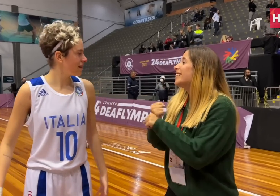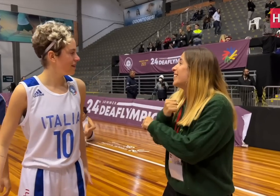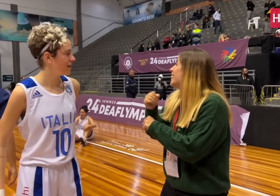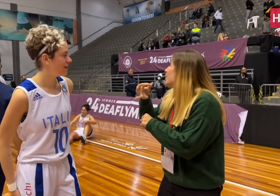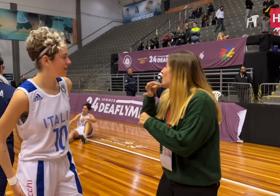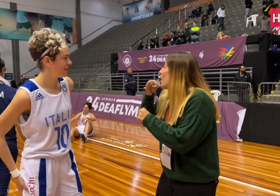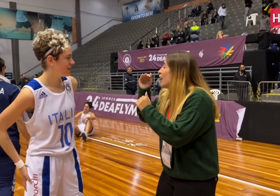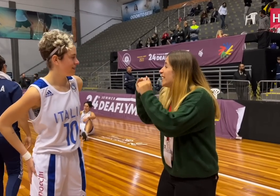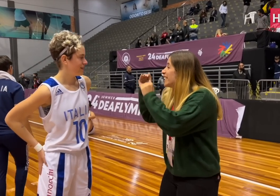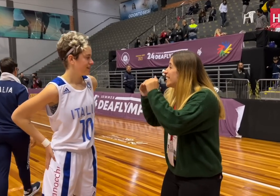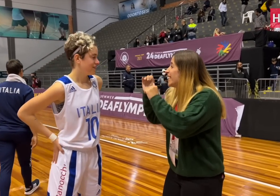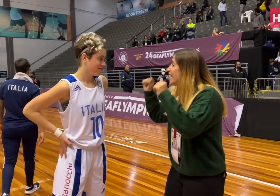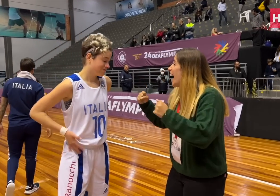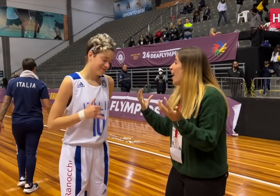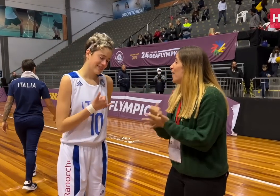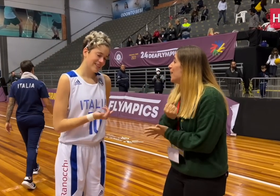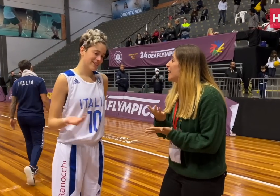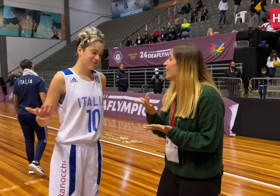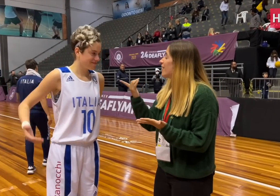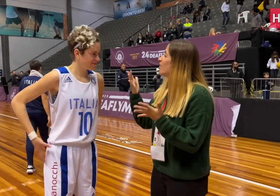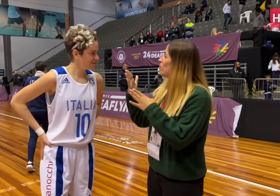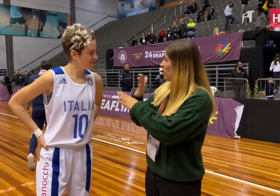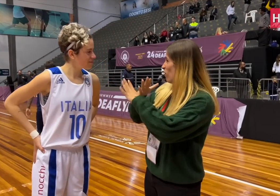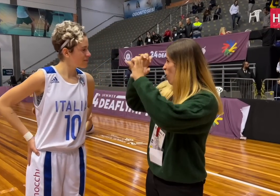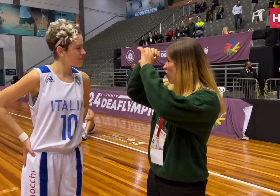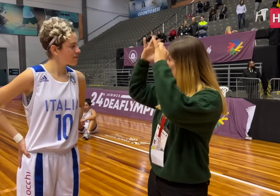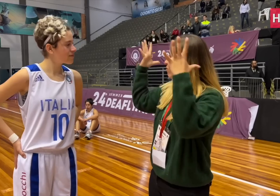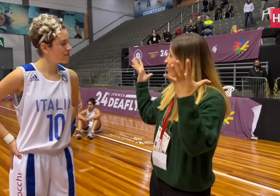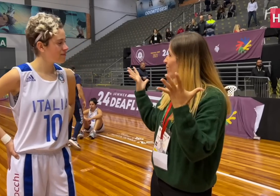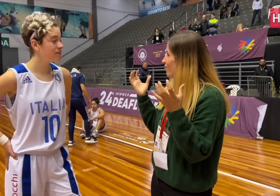It was a close game! What did you envision beforehand?